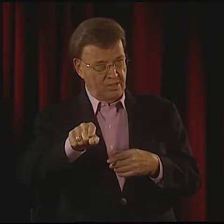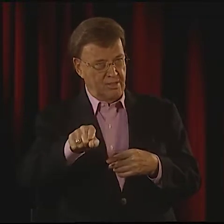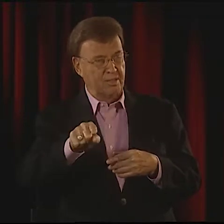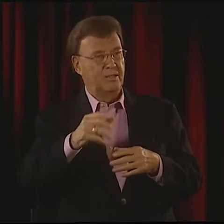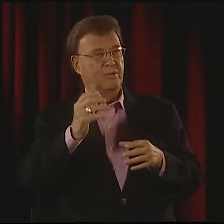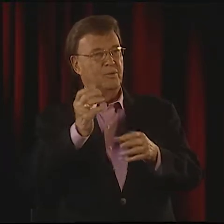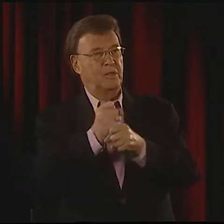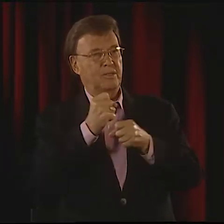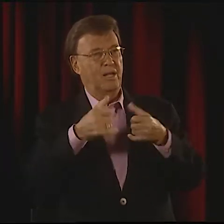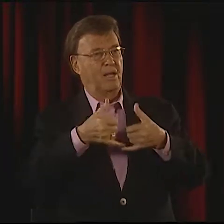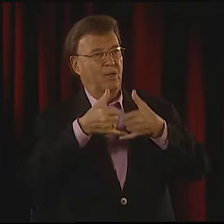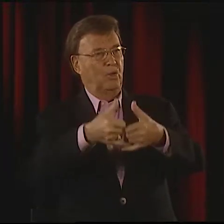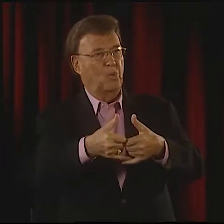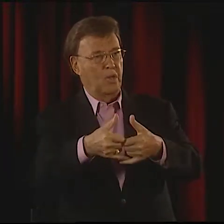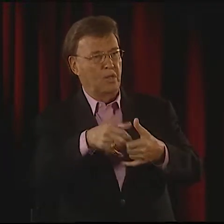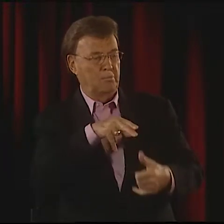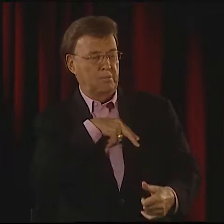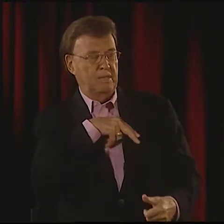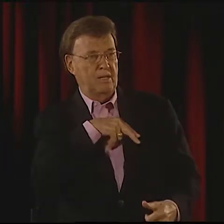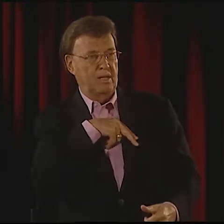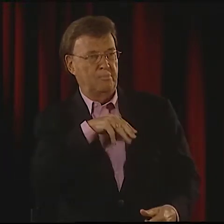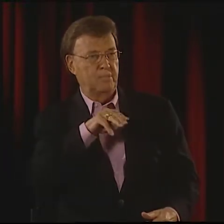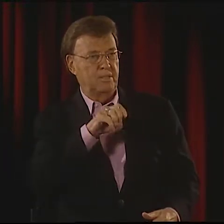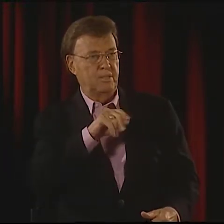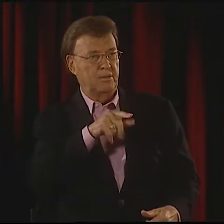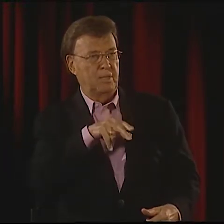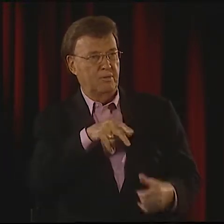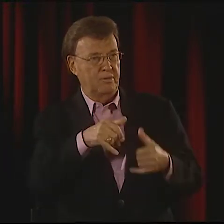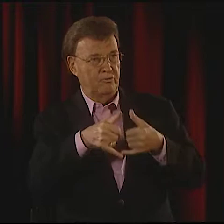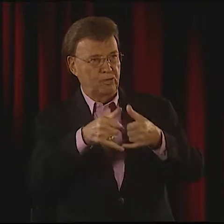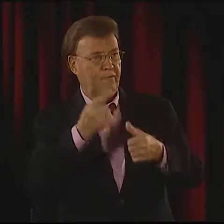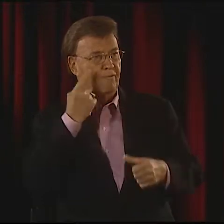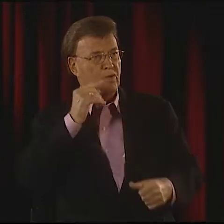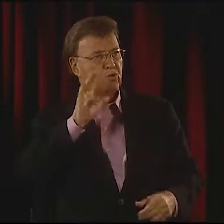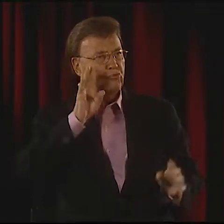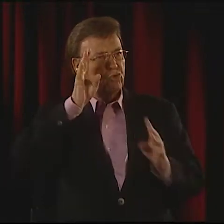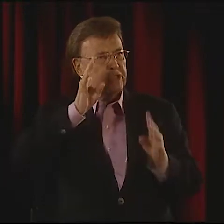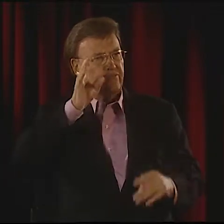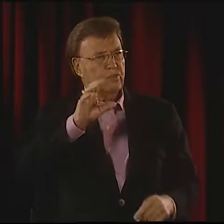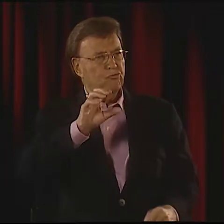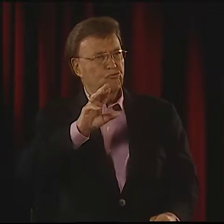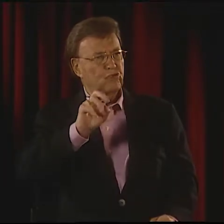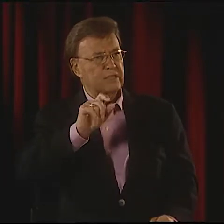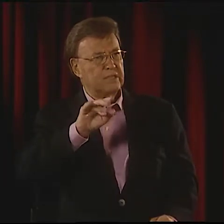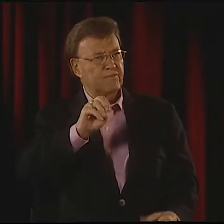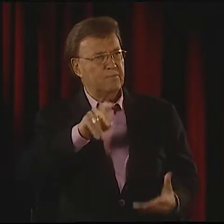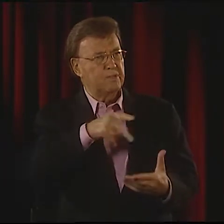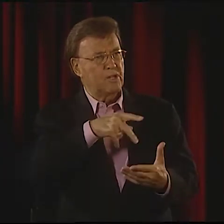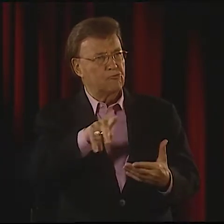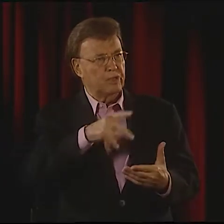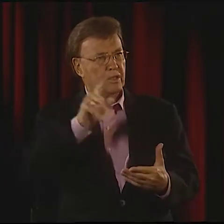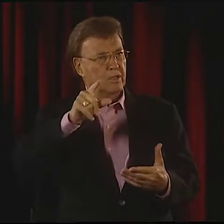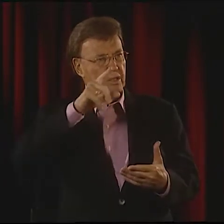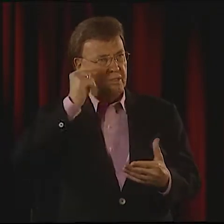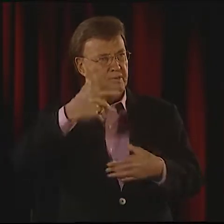AND THEY MADE AN ANNOUNCEMENT THAT BOB HAD WON THIS AWARD AND A MEDAL. IT WAS AN AWARD FOR CREATIVE POETRY,